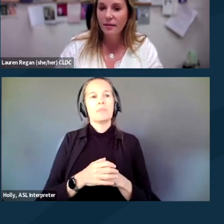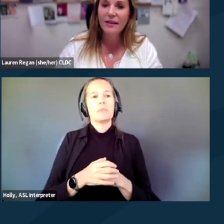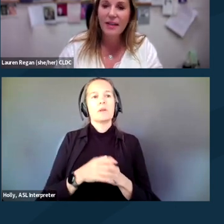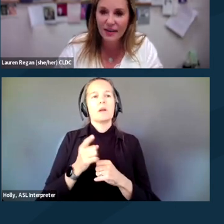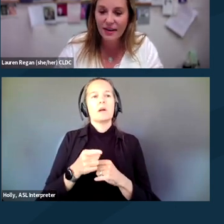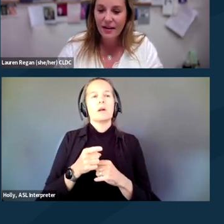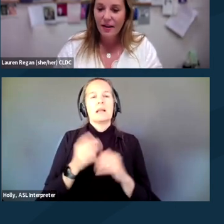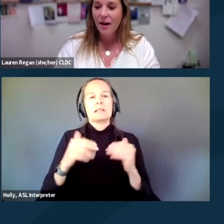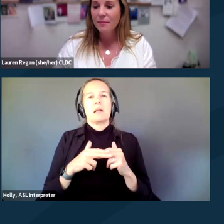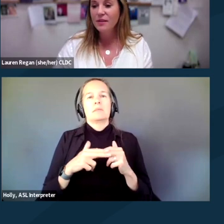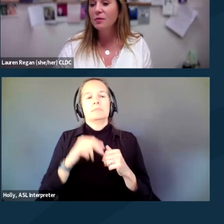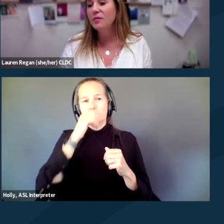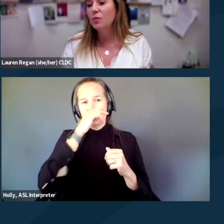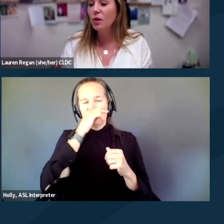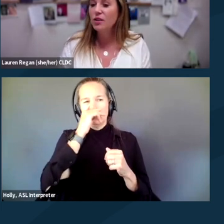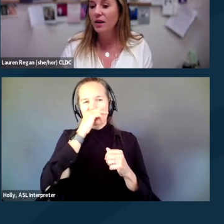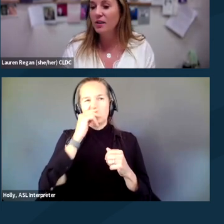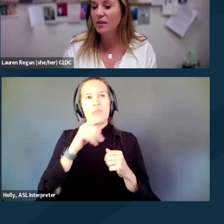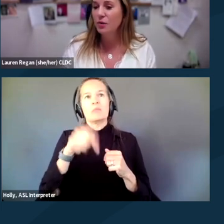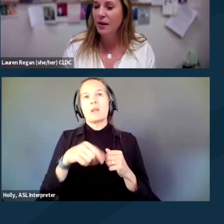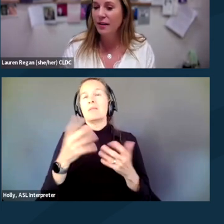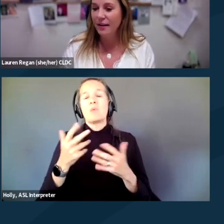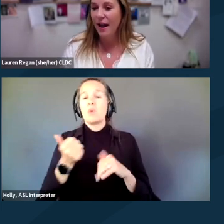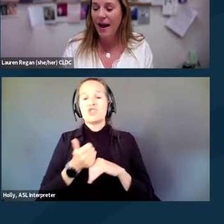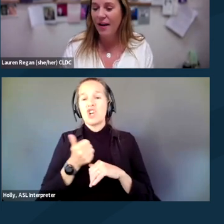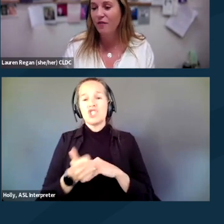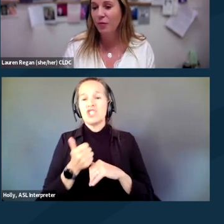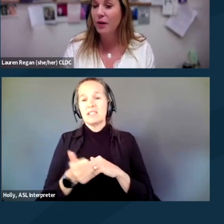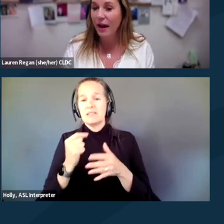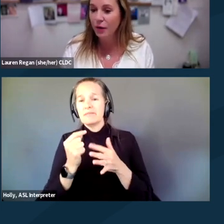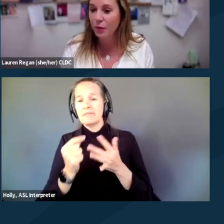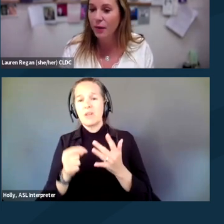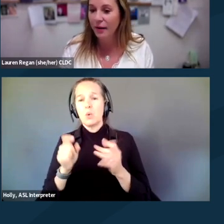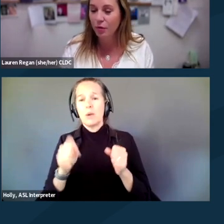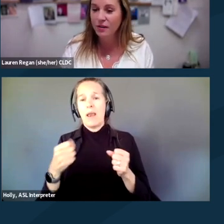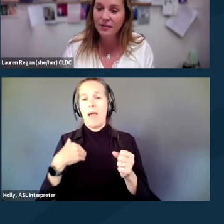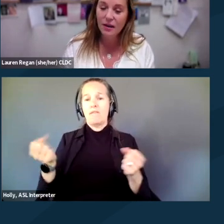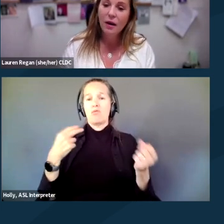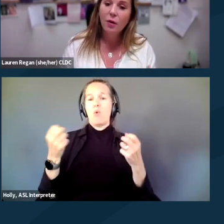Next slide. In terms of what charges you can have thrown at you at a protest,